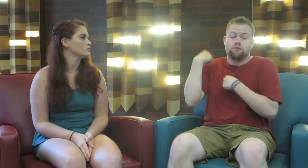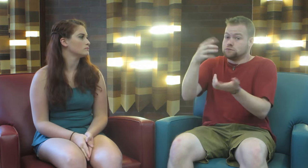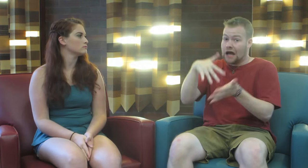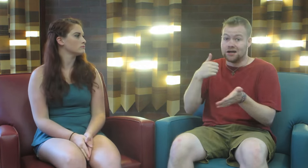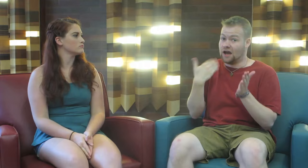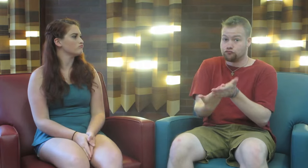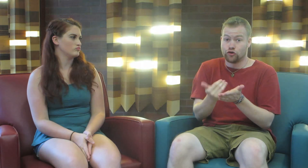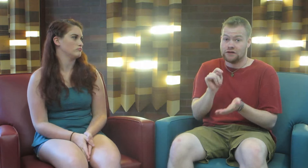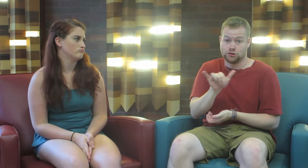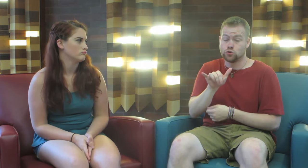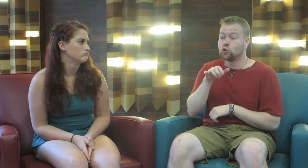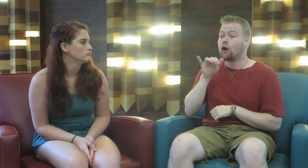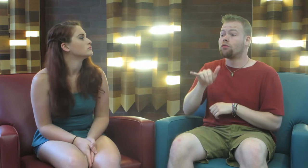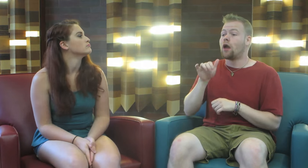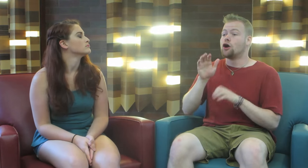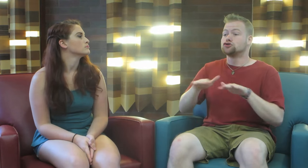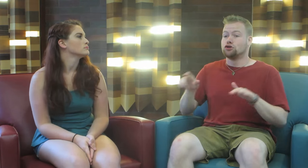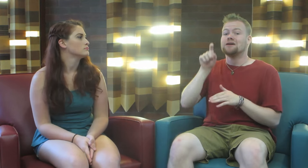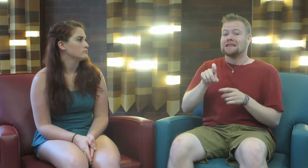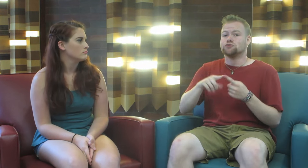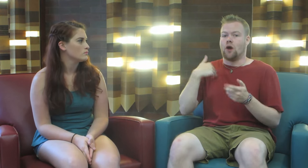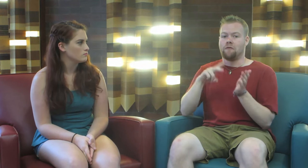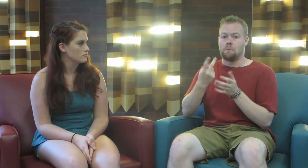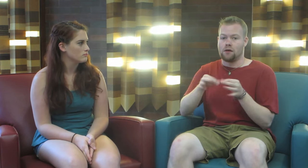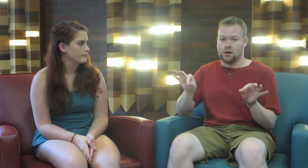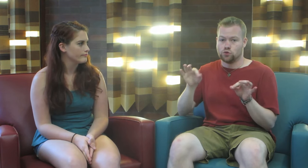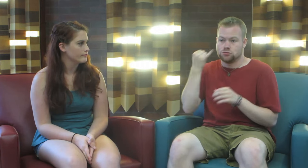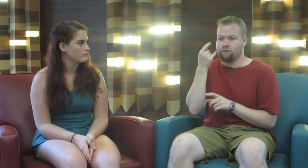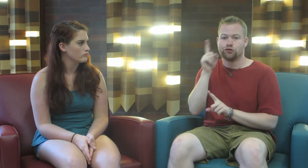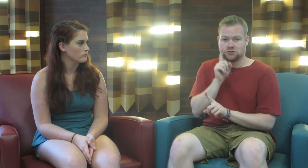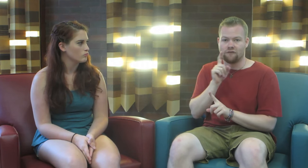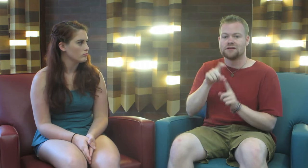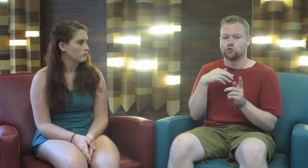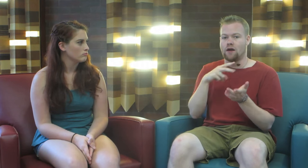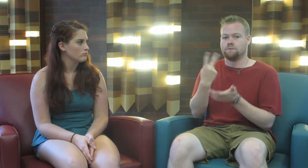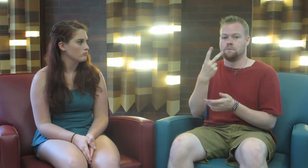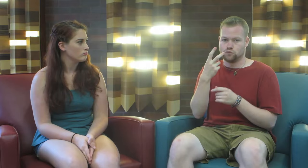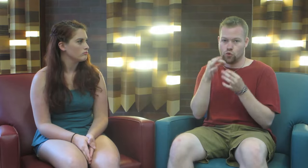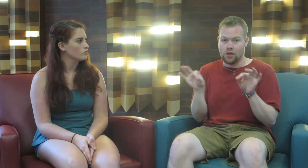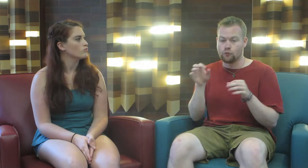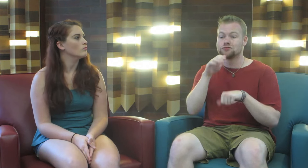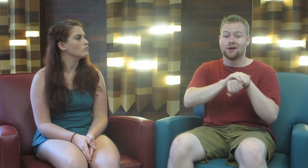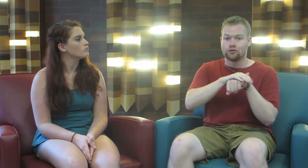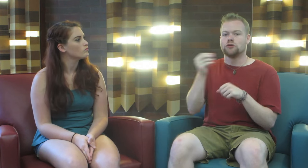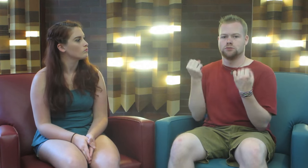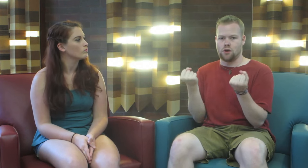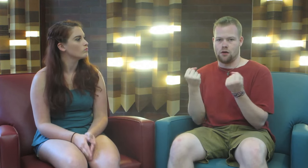R: Studies have proven it too, that children need to be bilingual, if they’re deaf, they need to have two languages: English and sign.